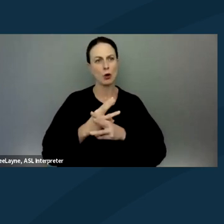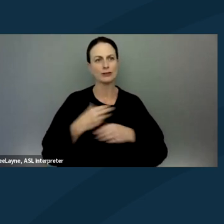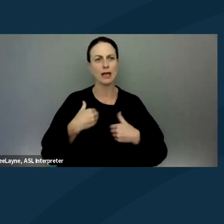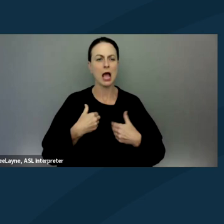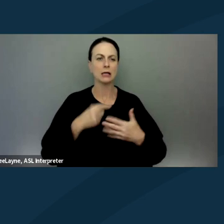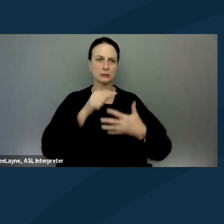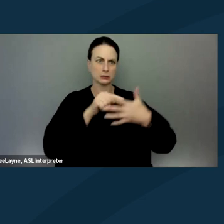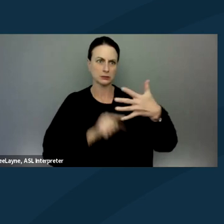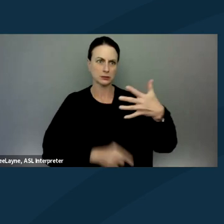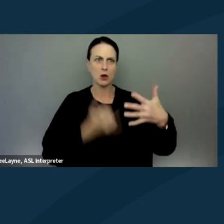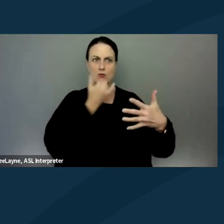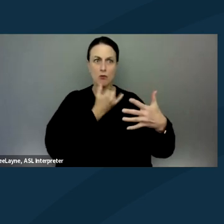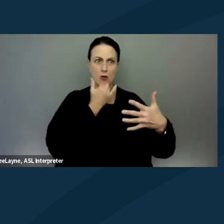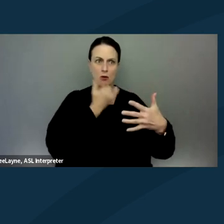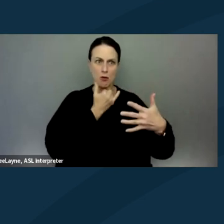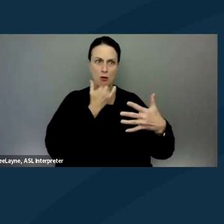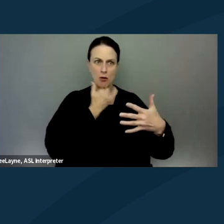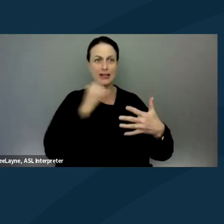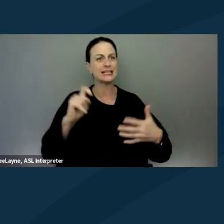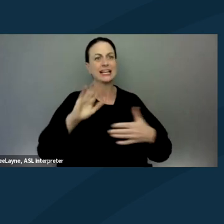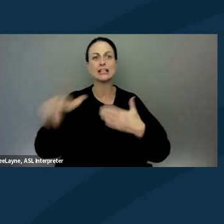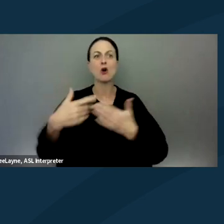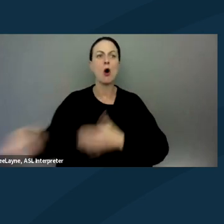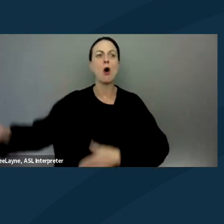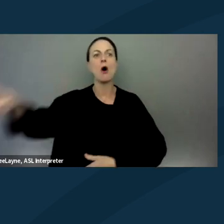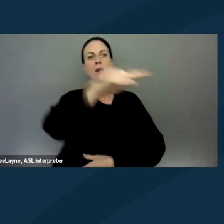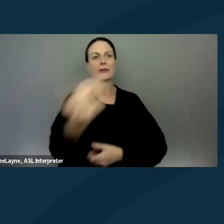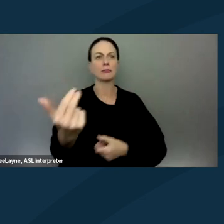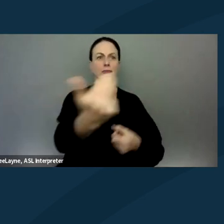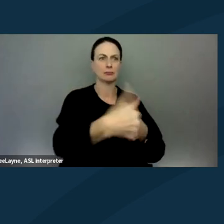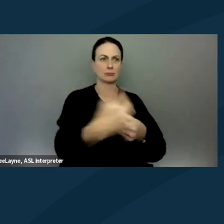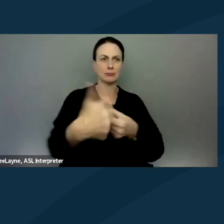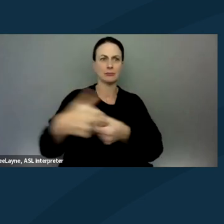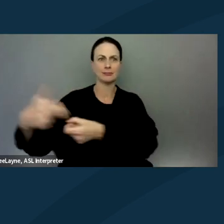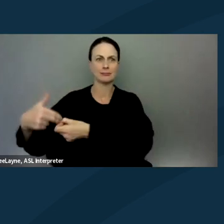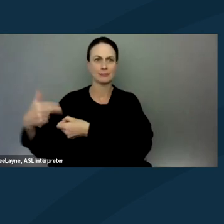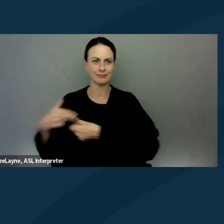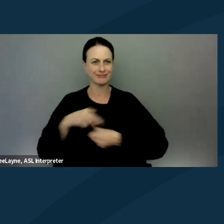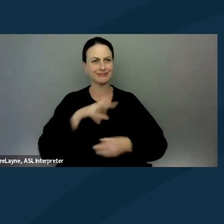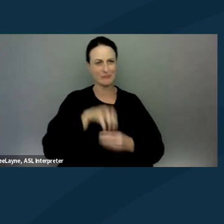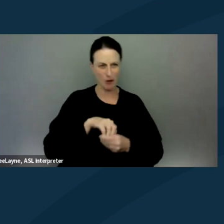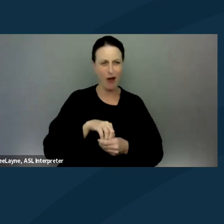that it needs all of our participation. Everybody has unique strengths